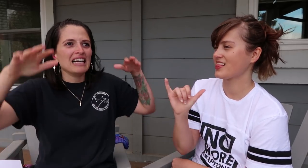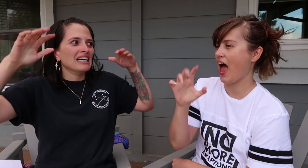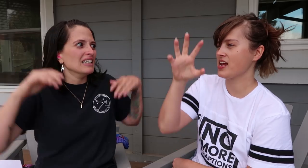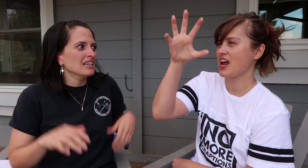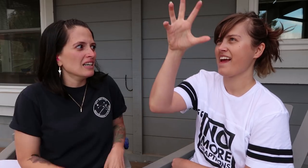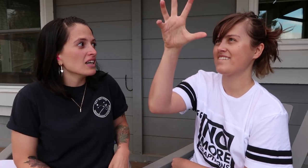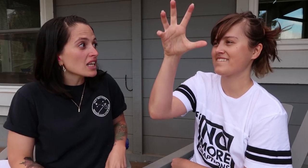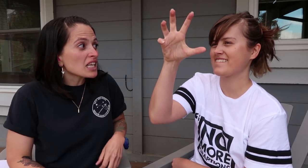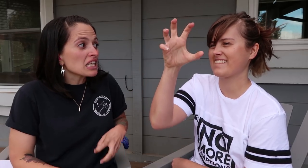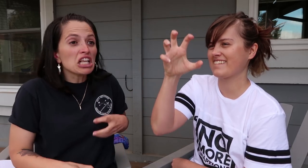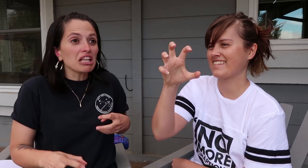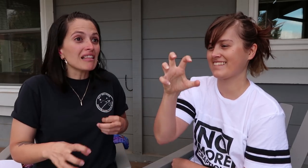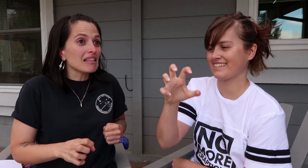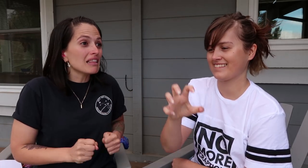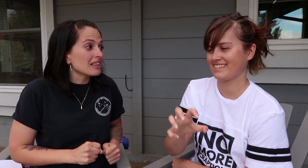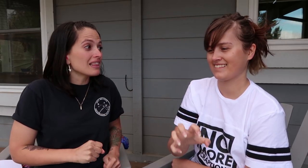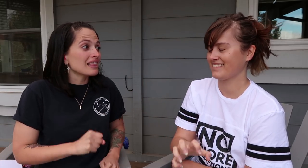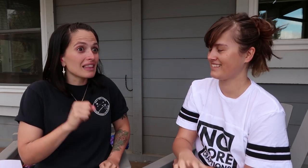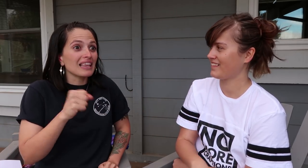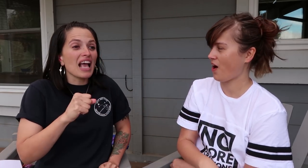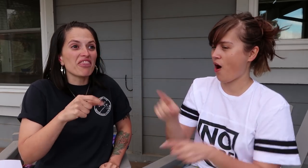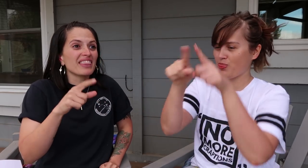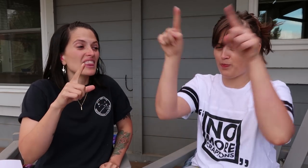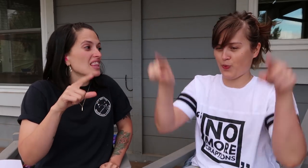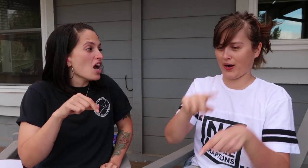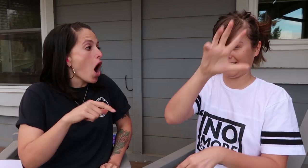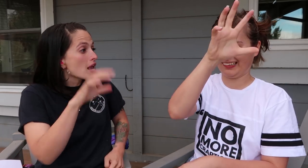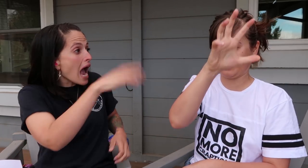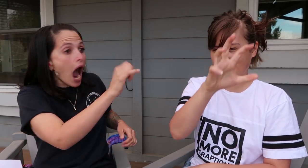Like nails on a chalkboard. JESSICA: Yes!